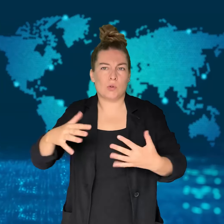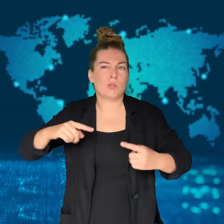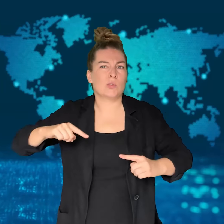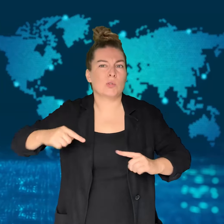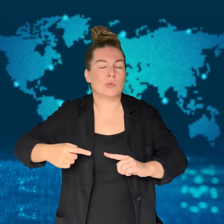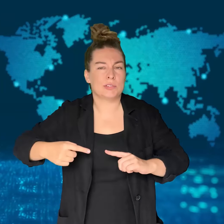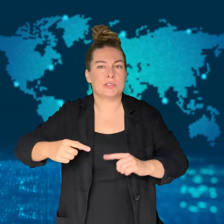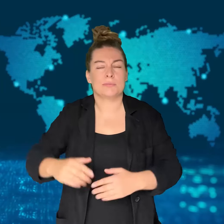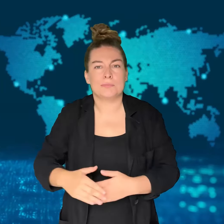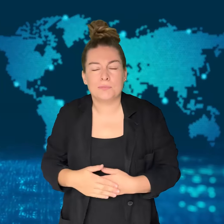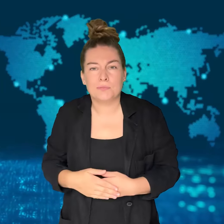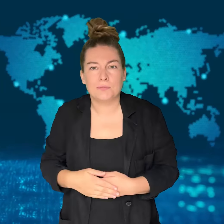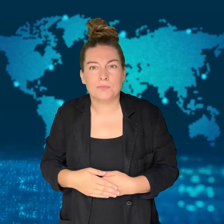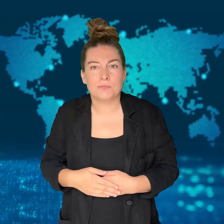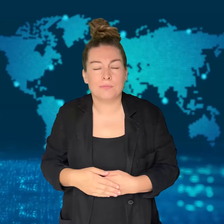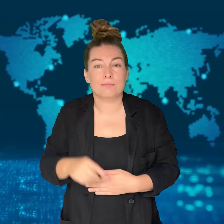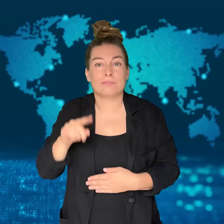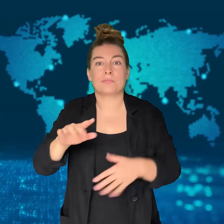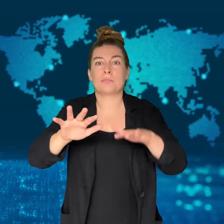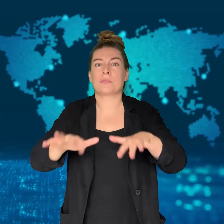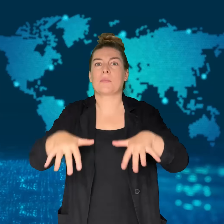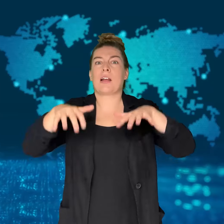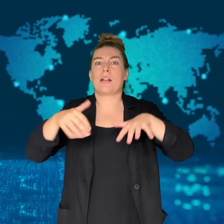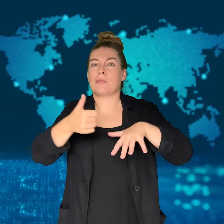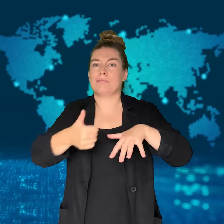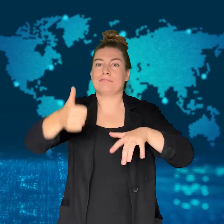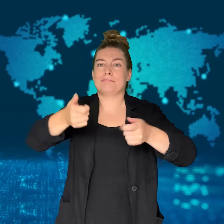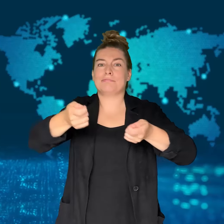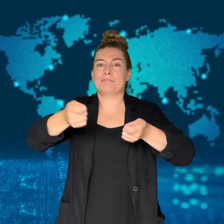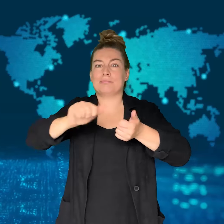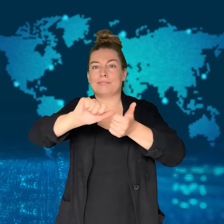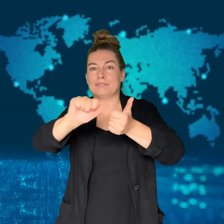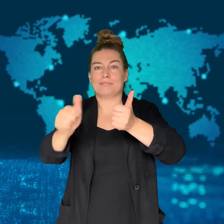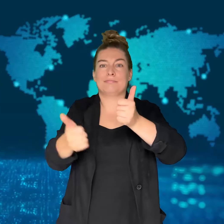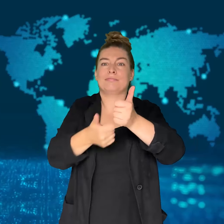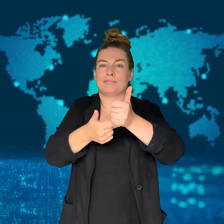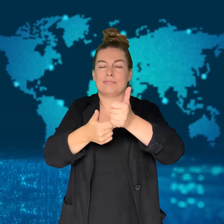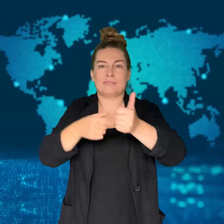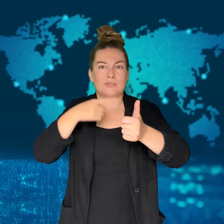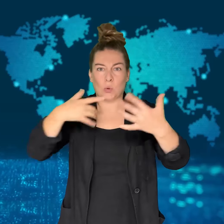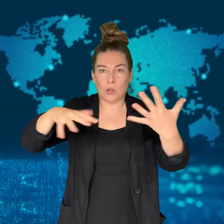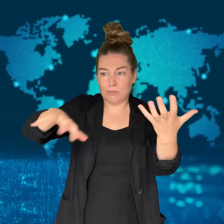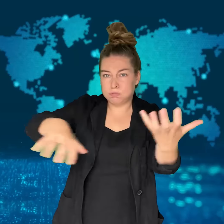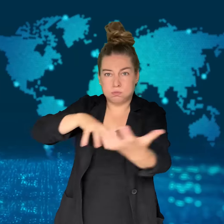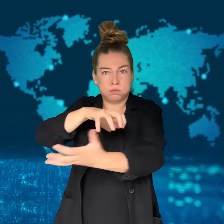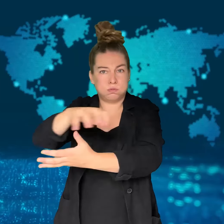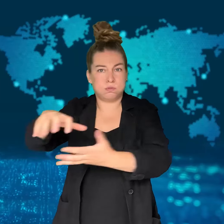Parliament's deputy speaker called for